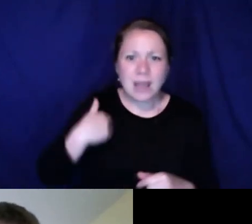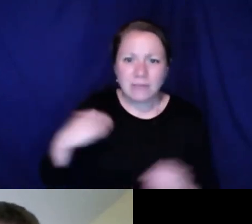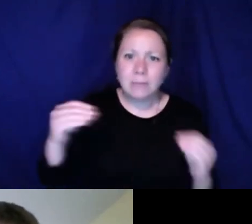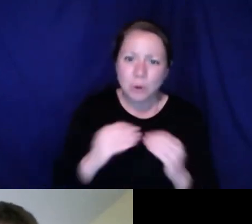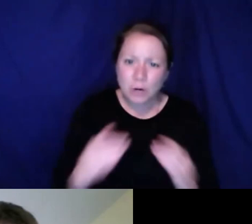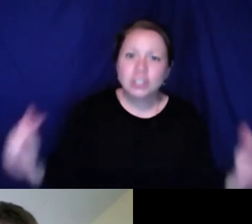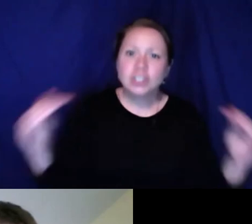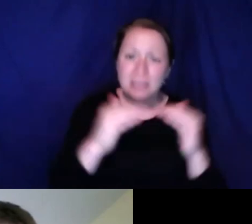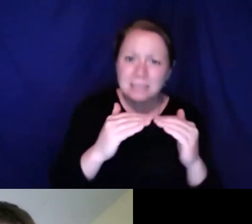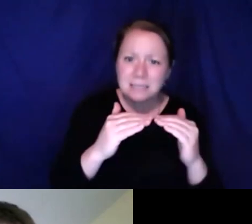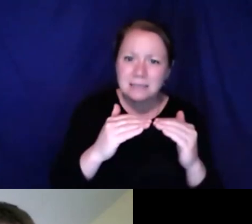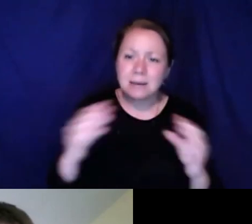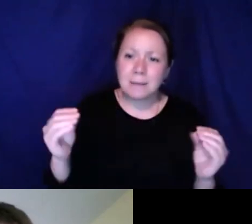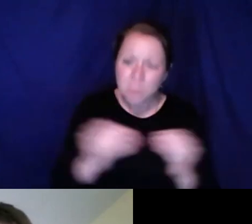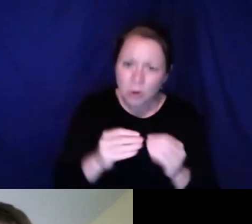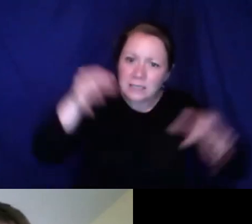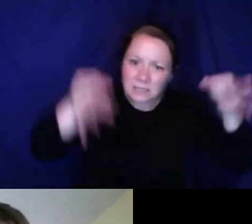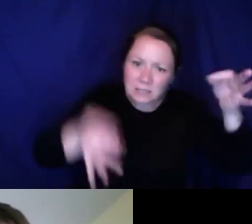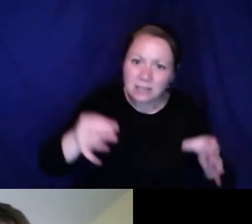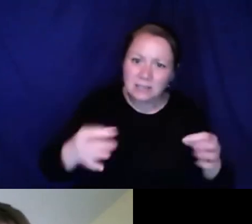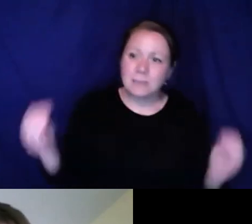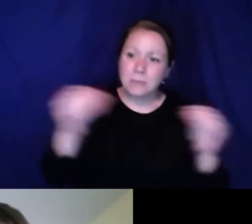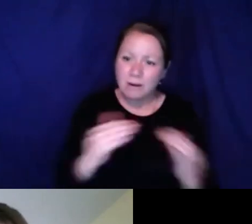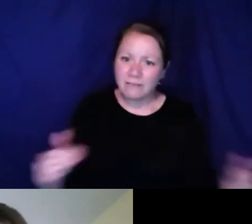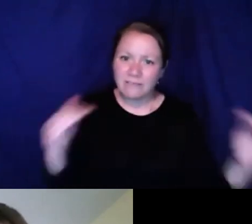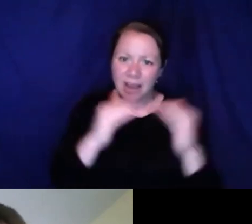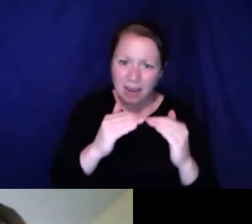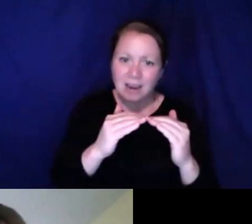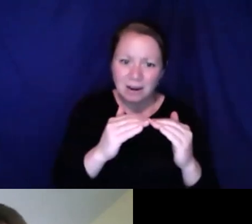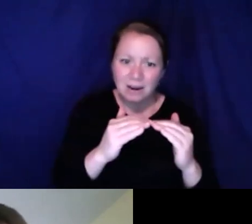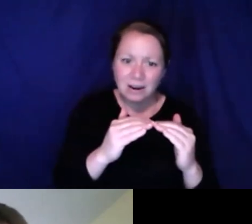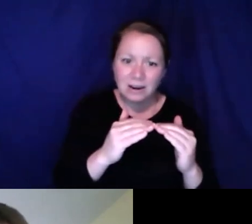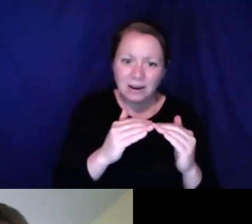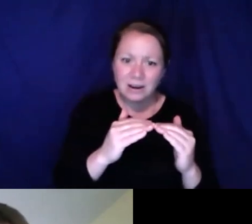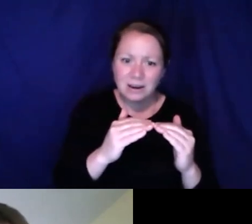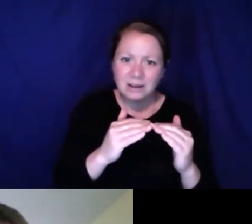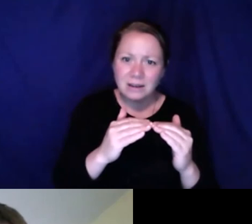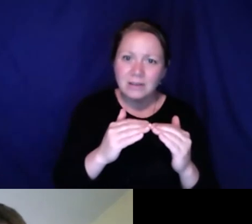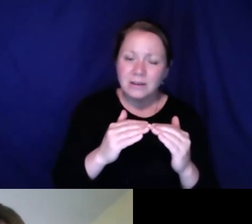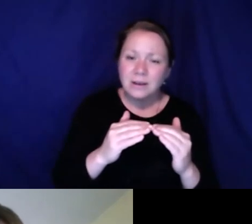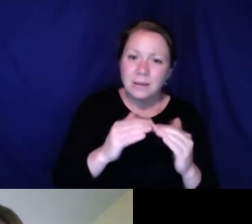is. -- change -- or the background. It is not right. We have to have it more justiceable.